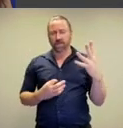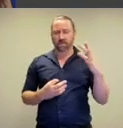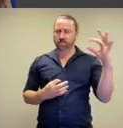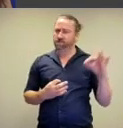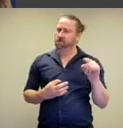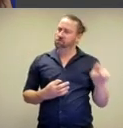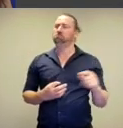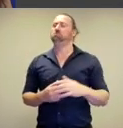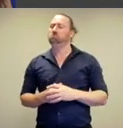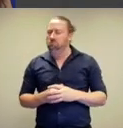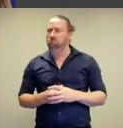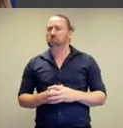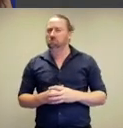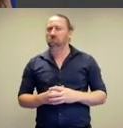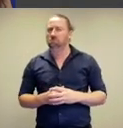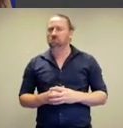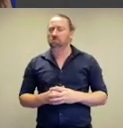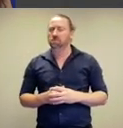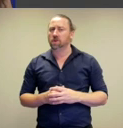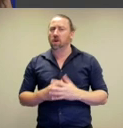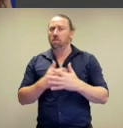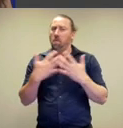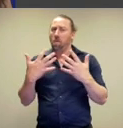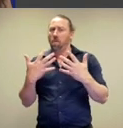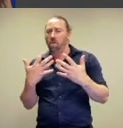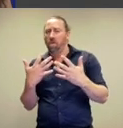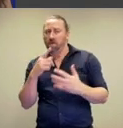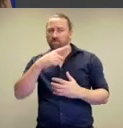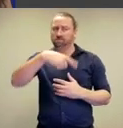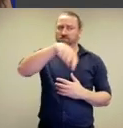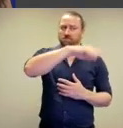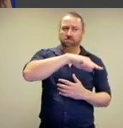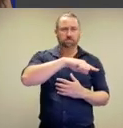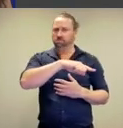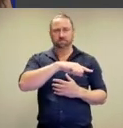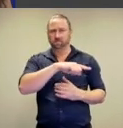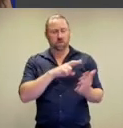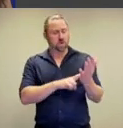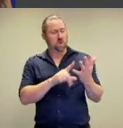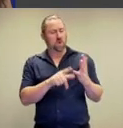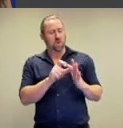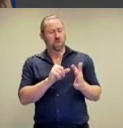only said that they had been nude. There was a much